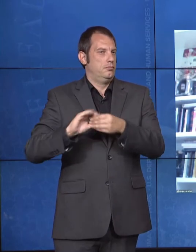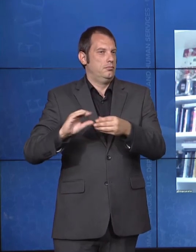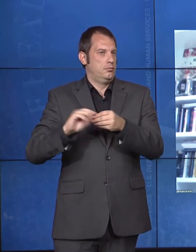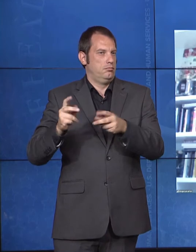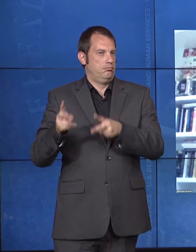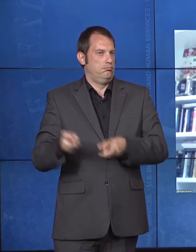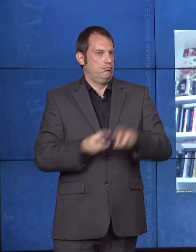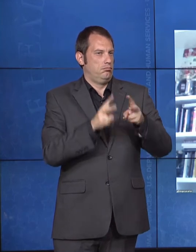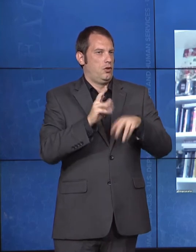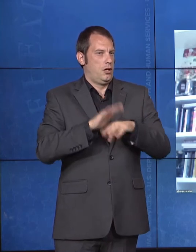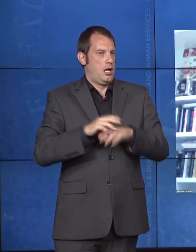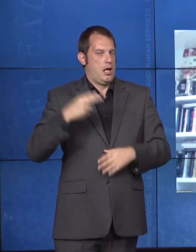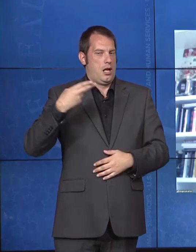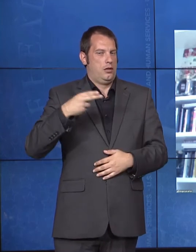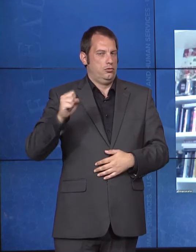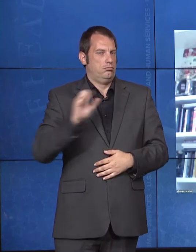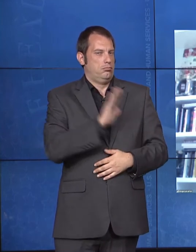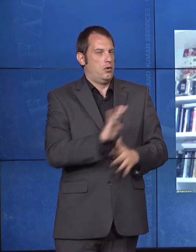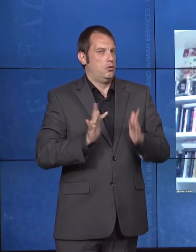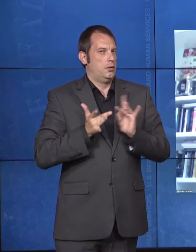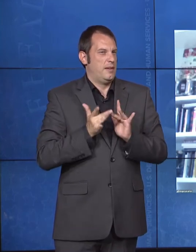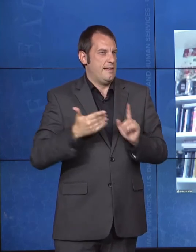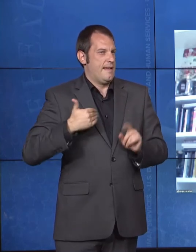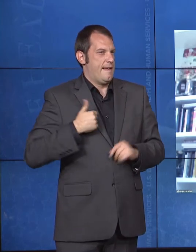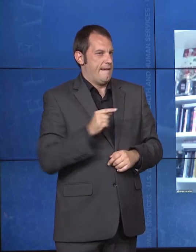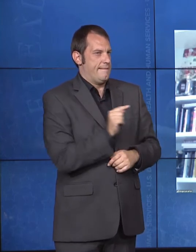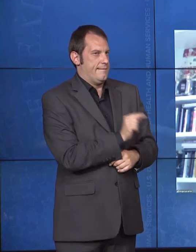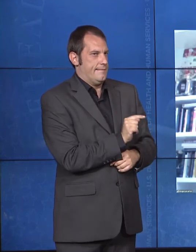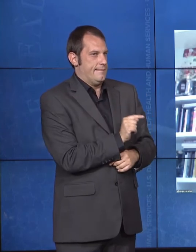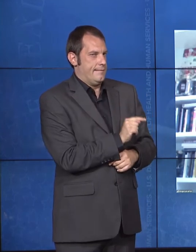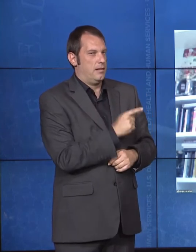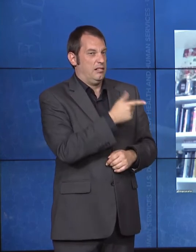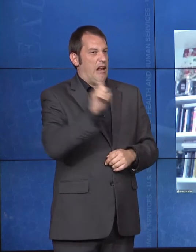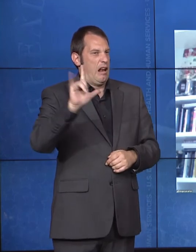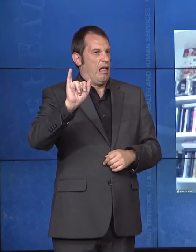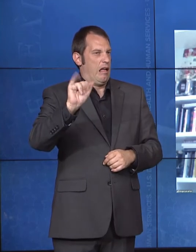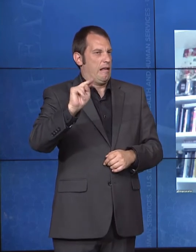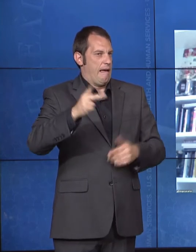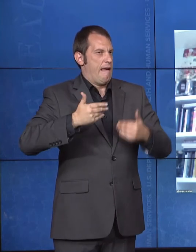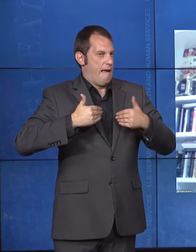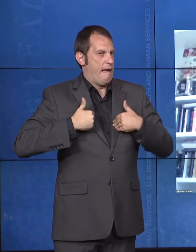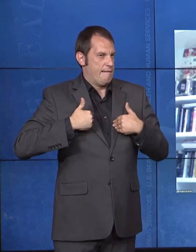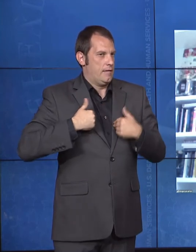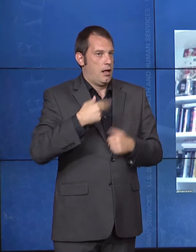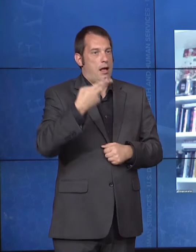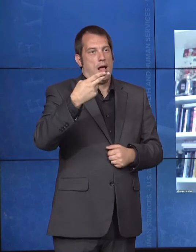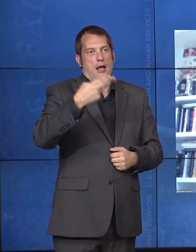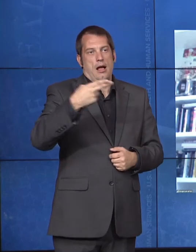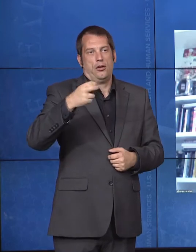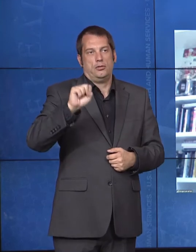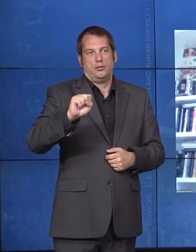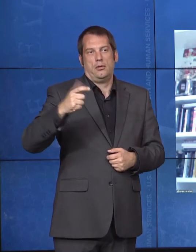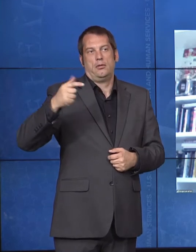to the Office for Civil Rights, hhs.gov/ocr. My office enforces Section 504 of the Rehab